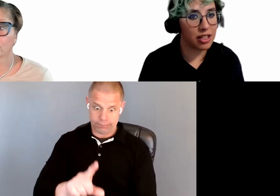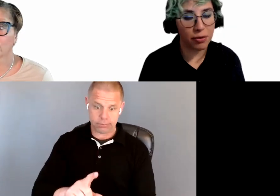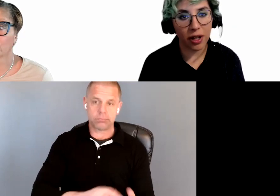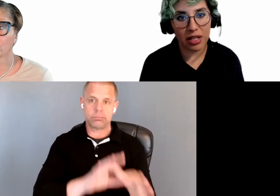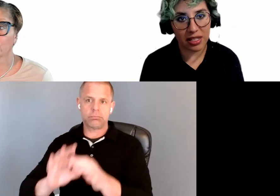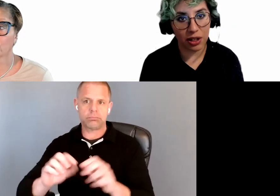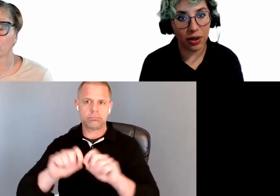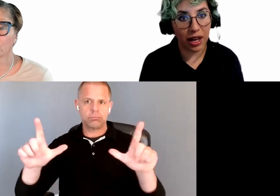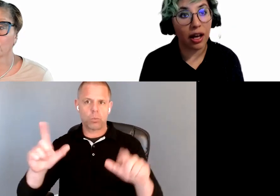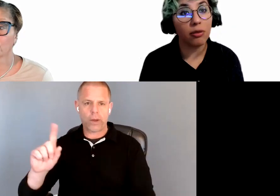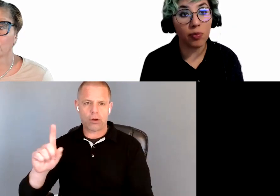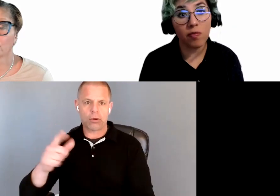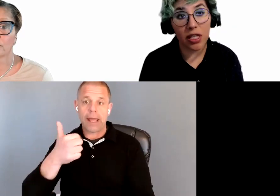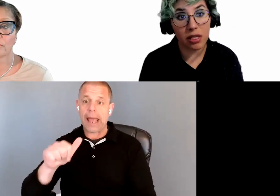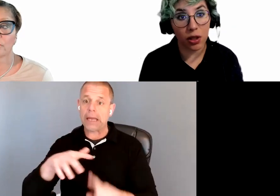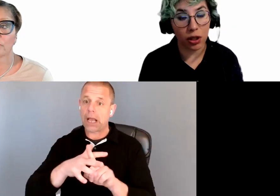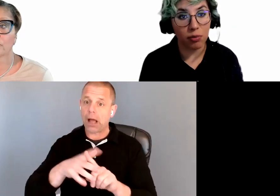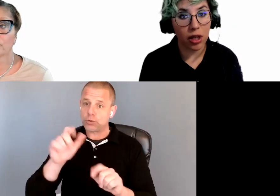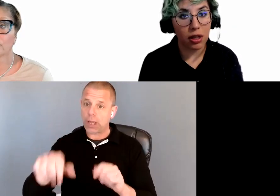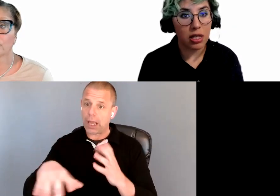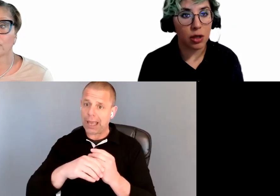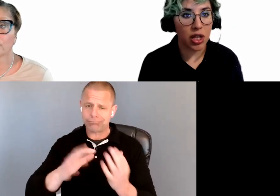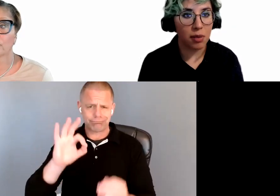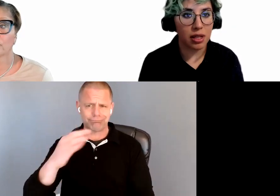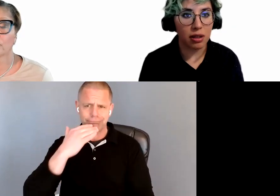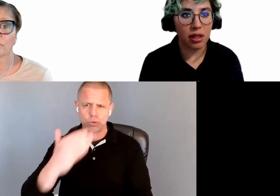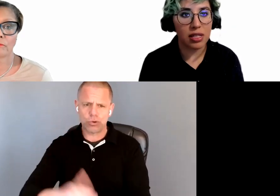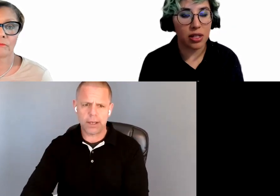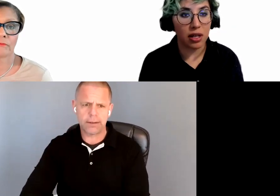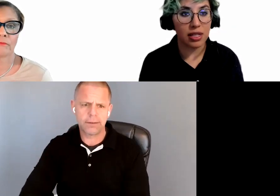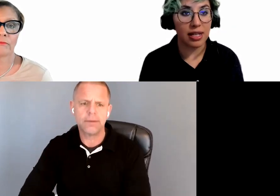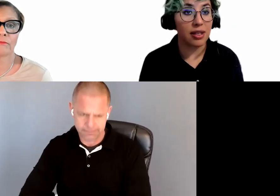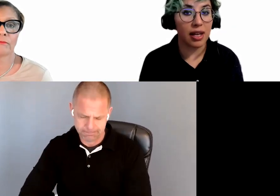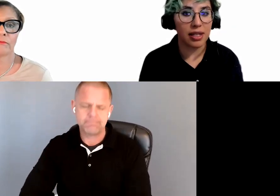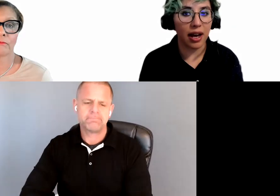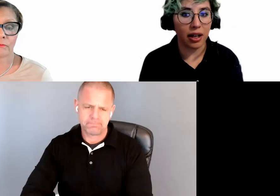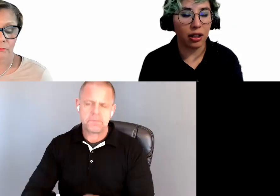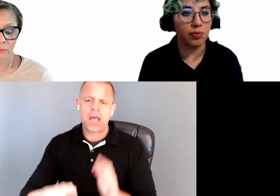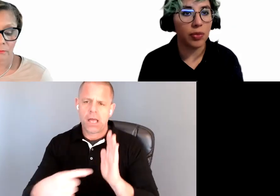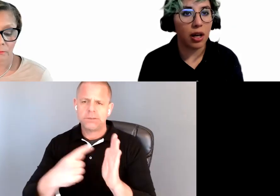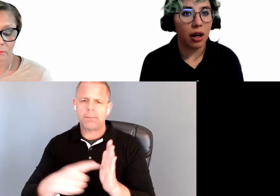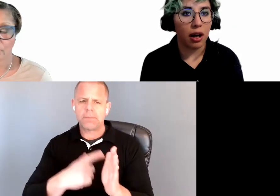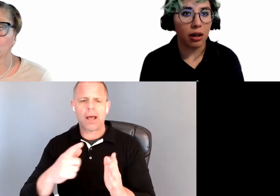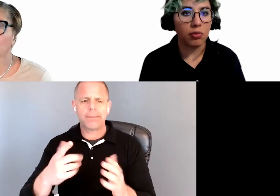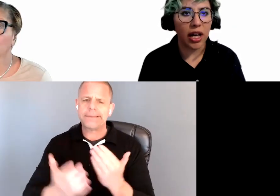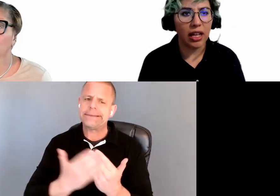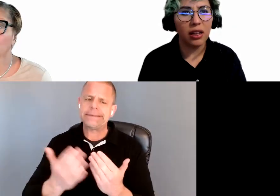type of context that you can add, it's good. Sometimes it's just as easy as adding a link to a university here.